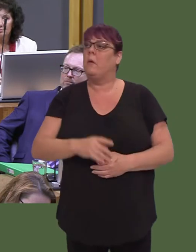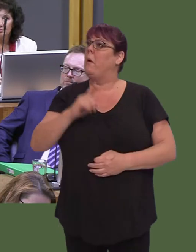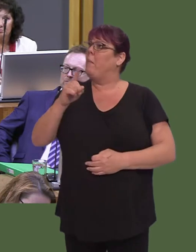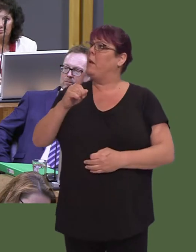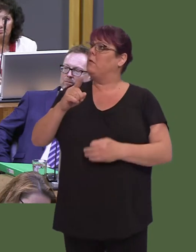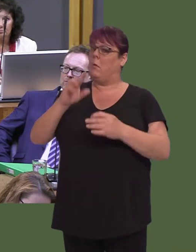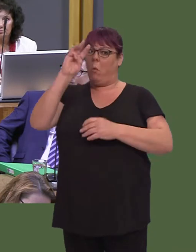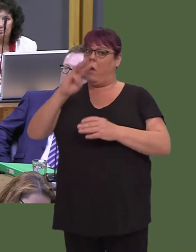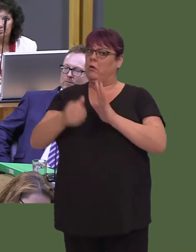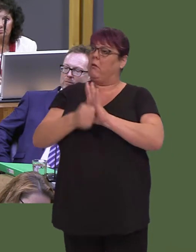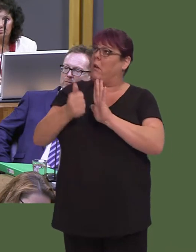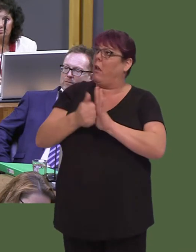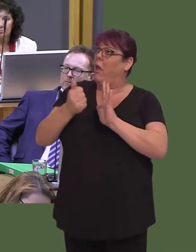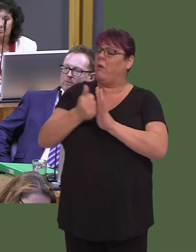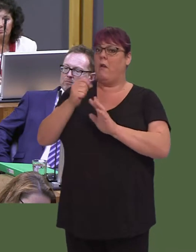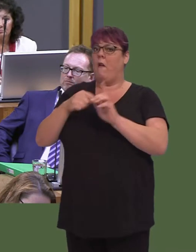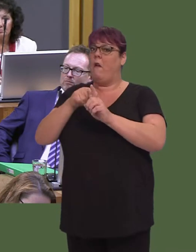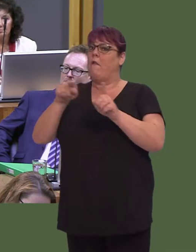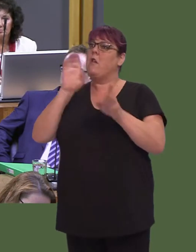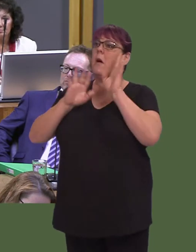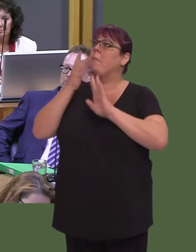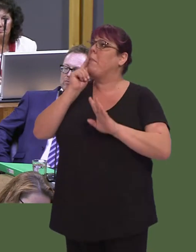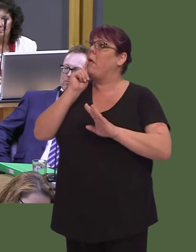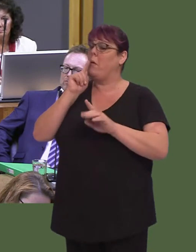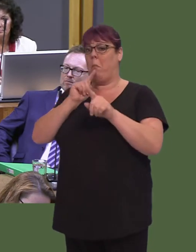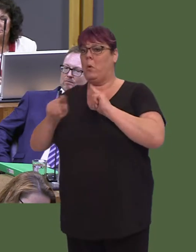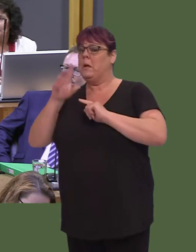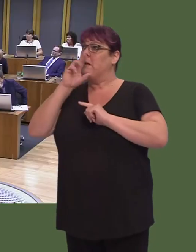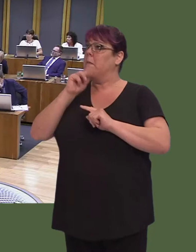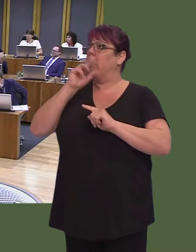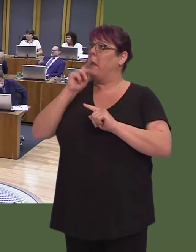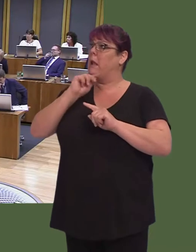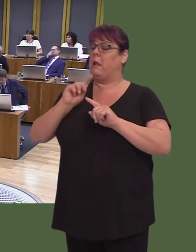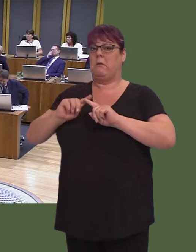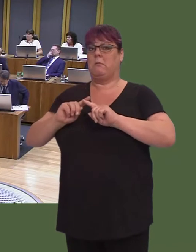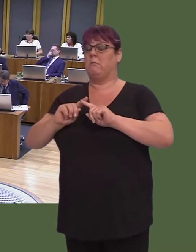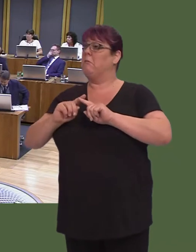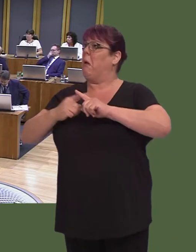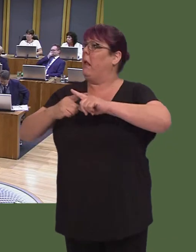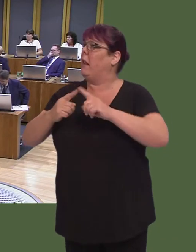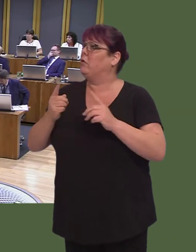people who live in communities where Welsh is not a community language? Carwyn Jones AM: Well, one of the lessons we've learned is that, despite the fact that